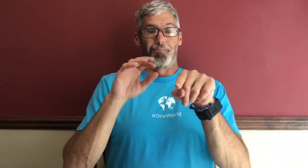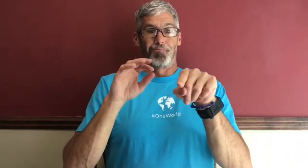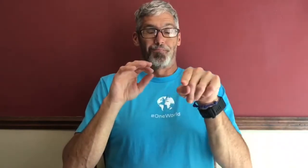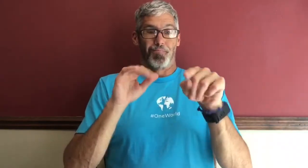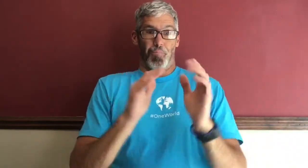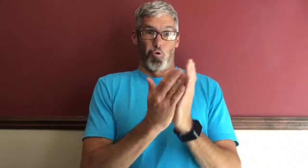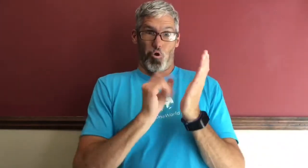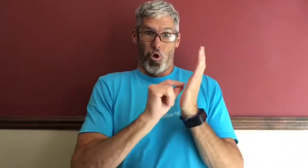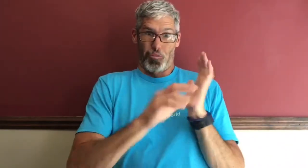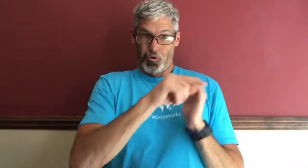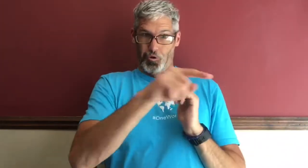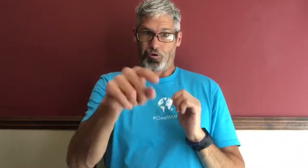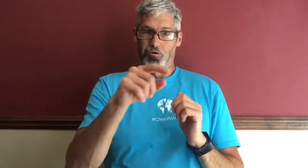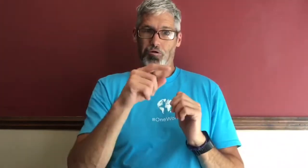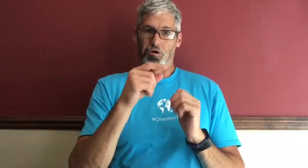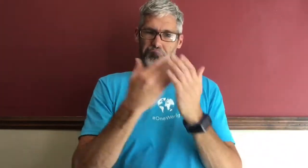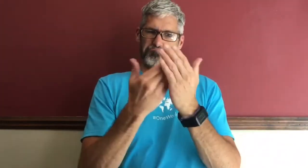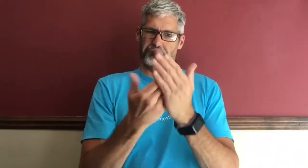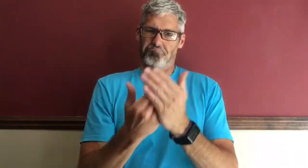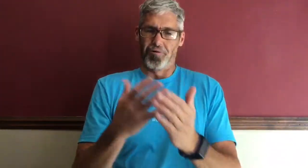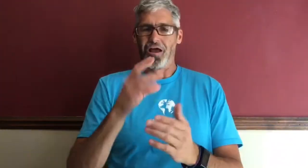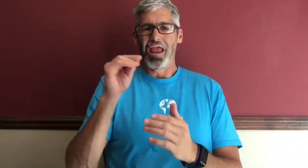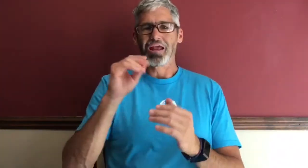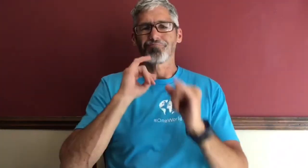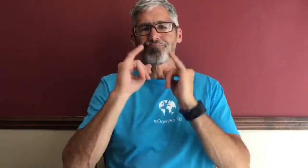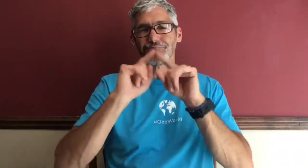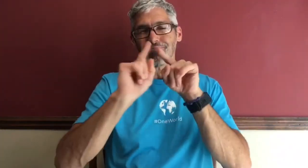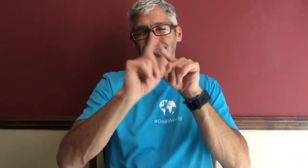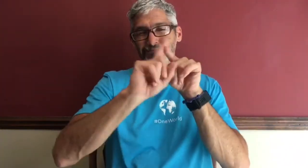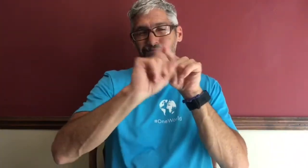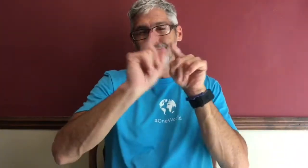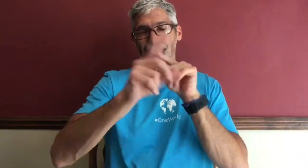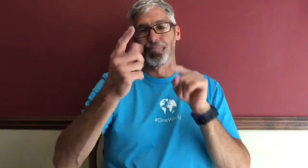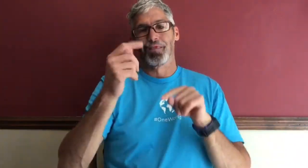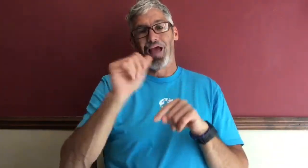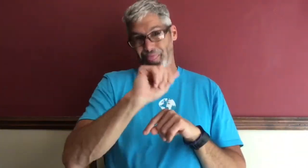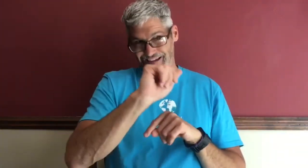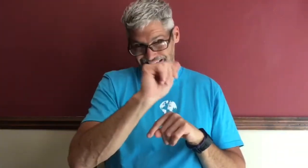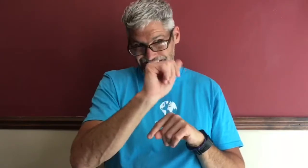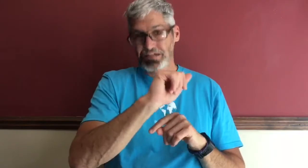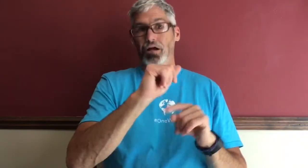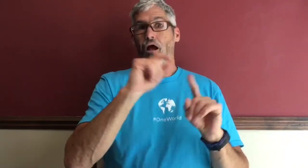that book that that author he showed all this evidence and interviewed like